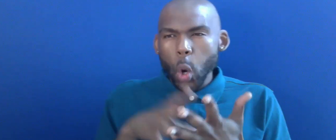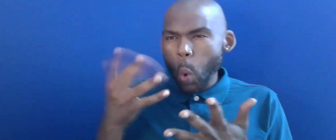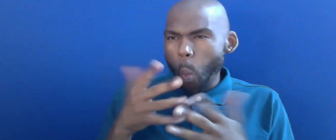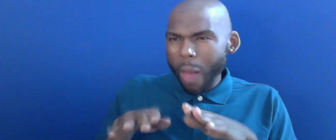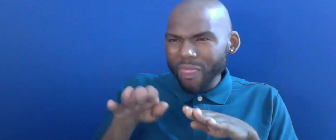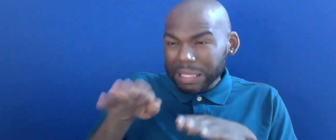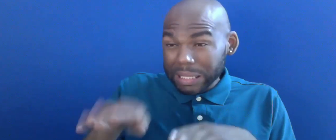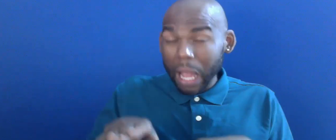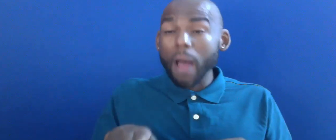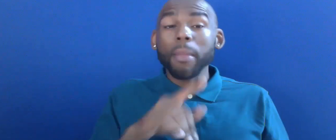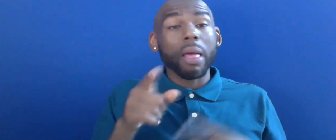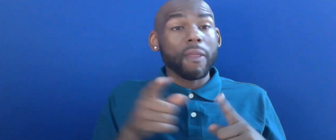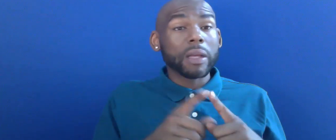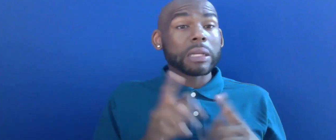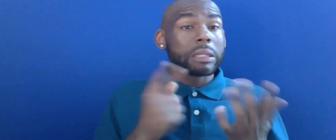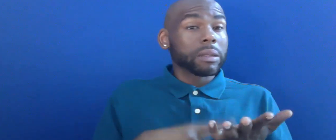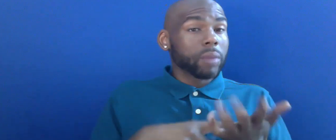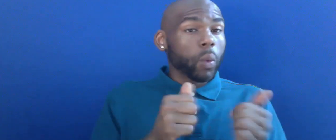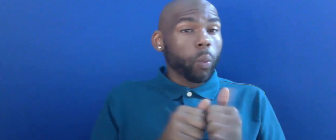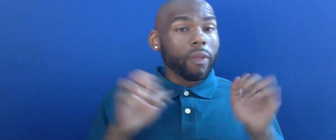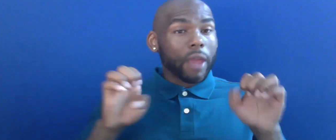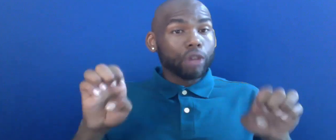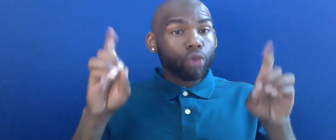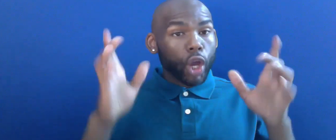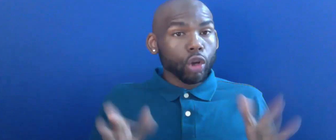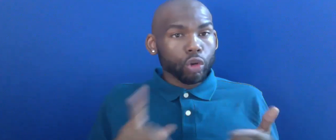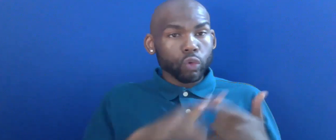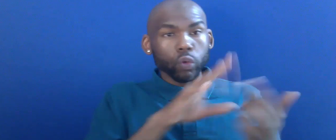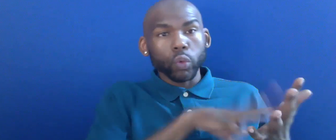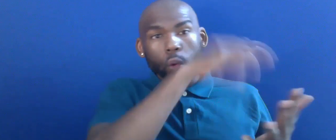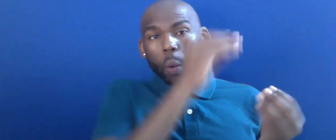TO TALK TO EDUCATORS TO LEARN MORE ABOUT THE PROCESS SO THAT